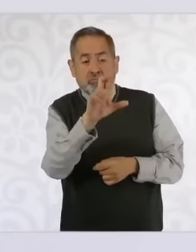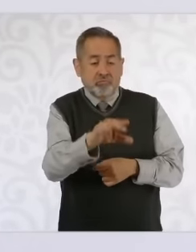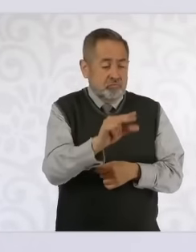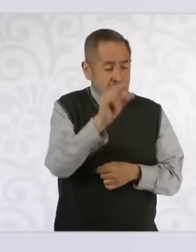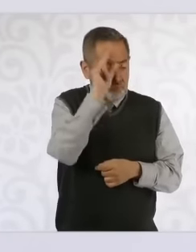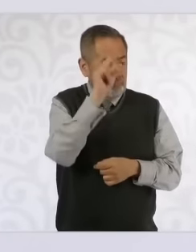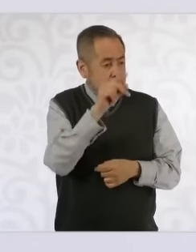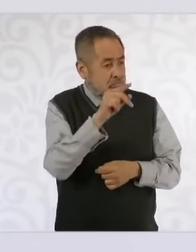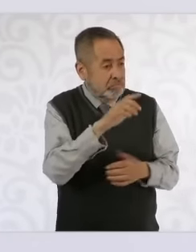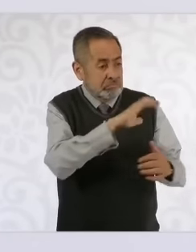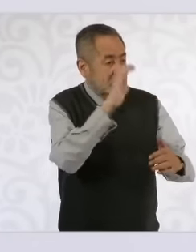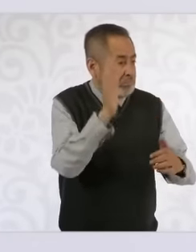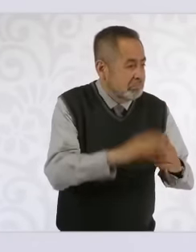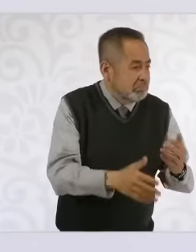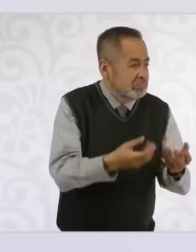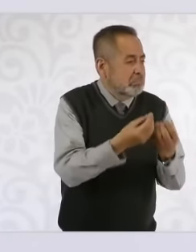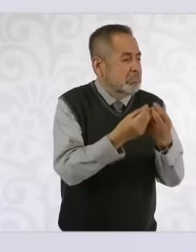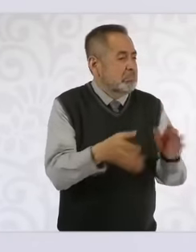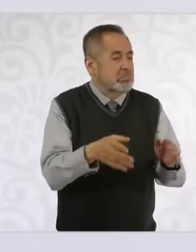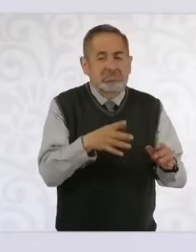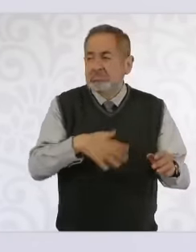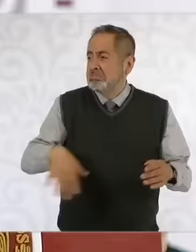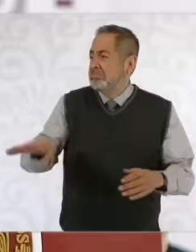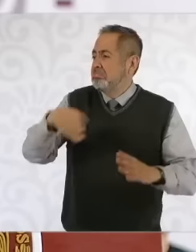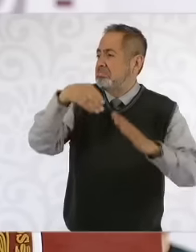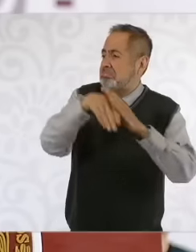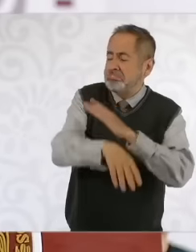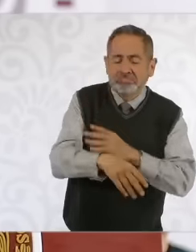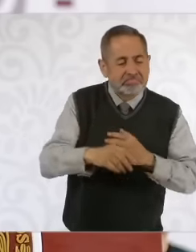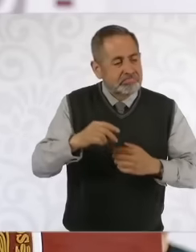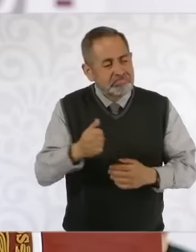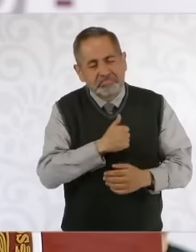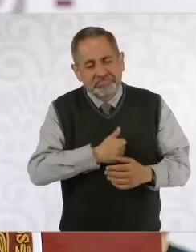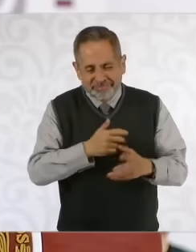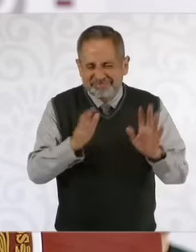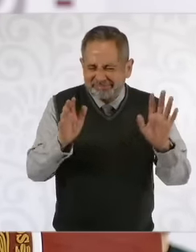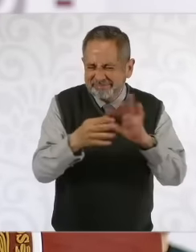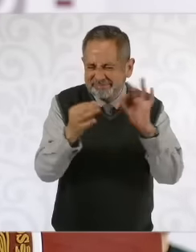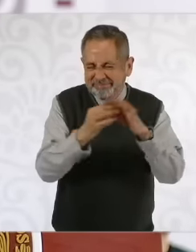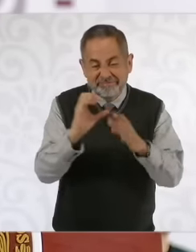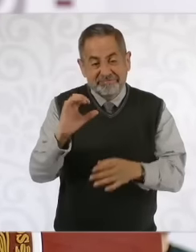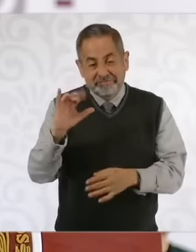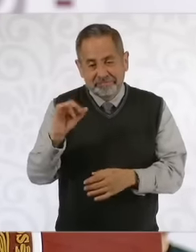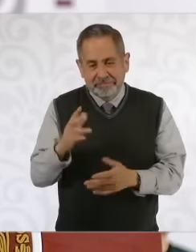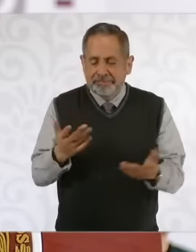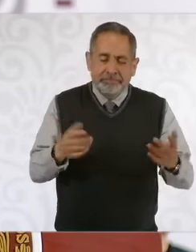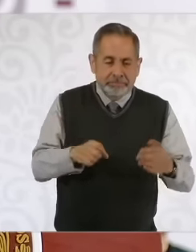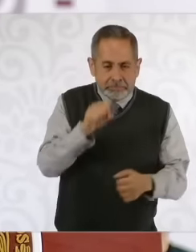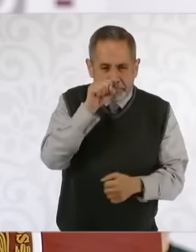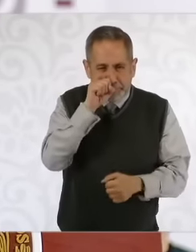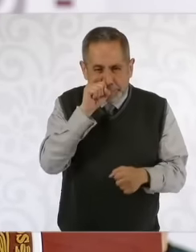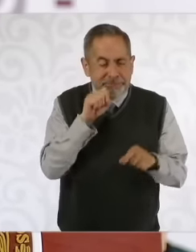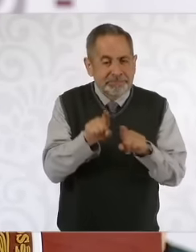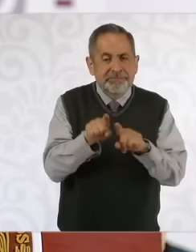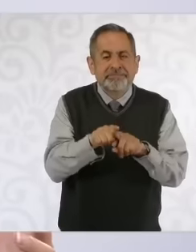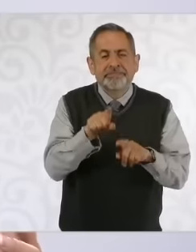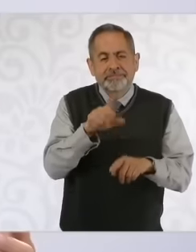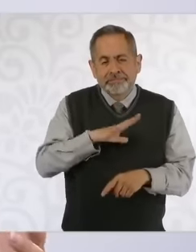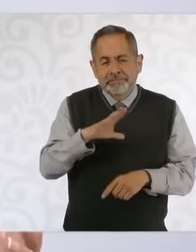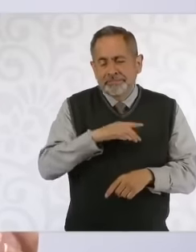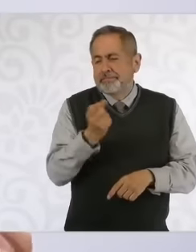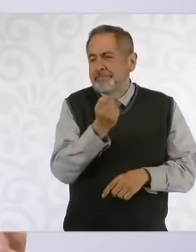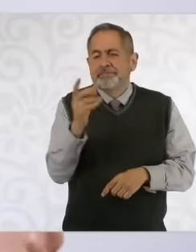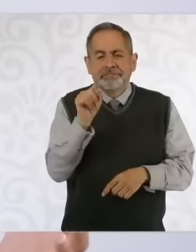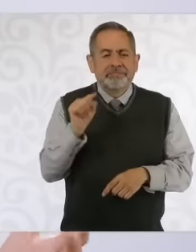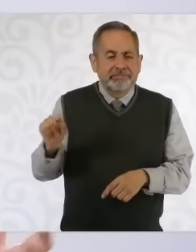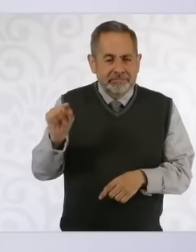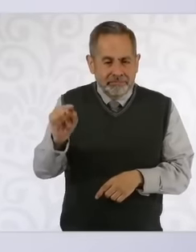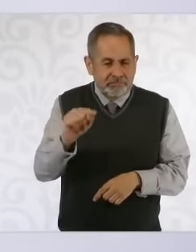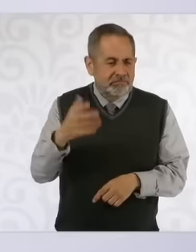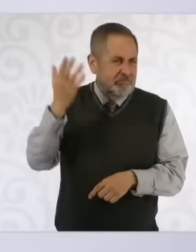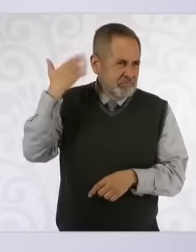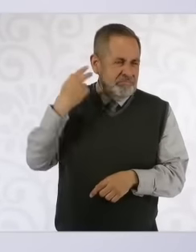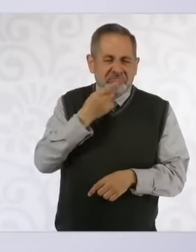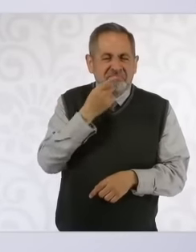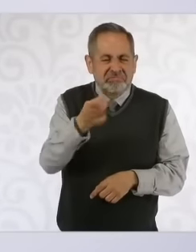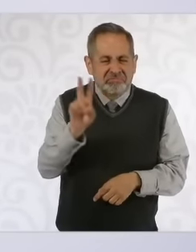civilization civilization and there is also a campaign I said it on Friday of last week in